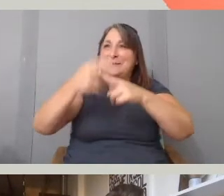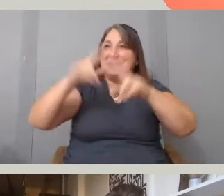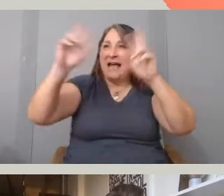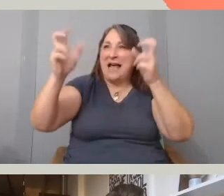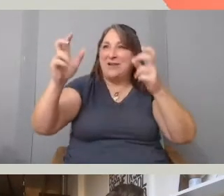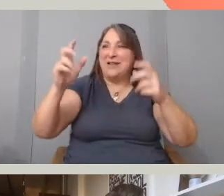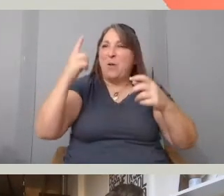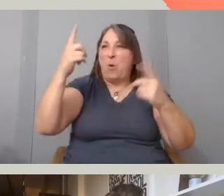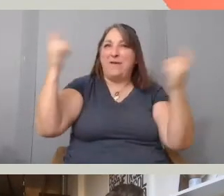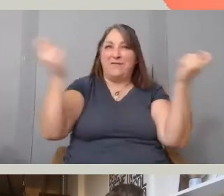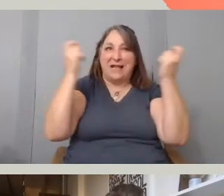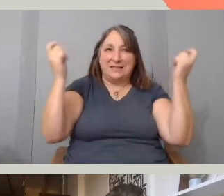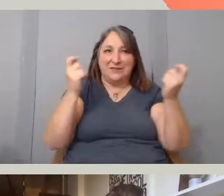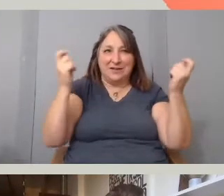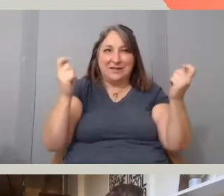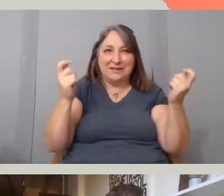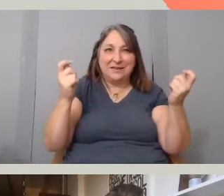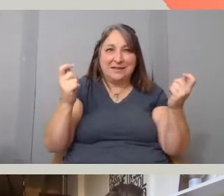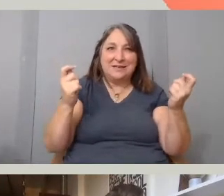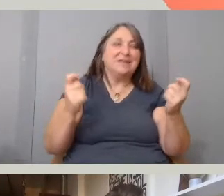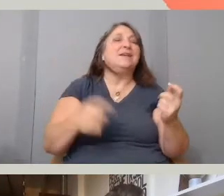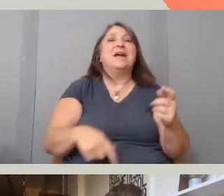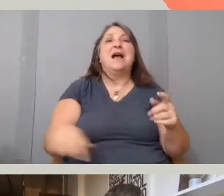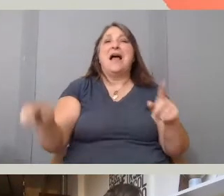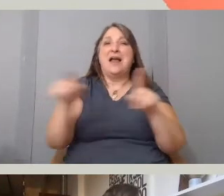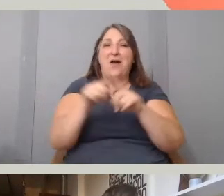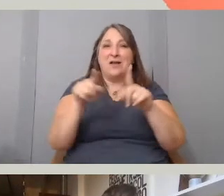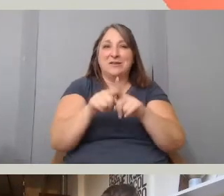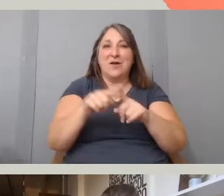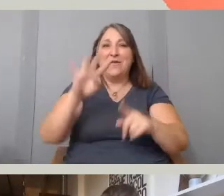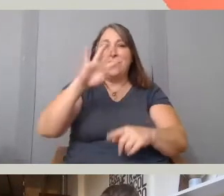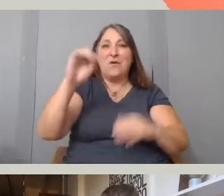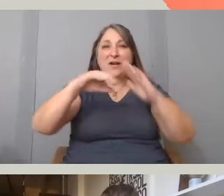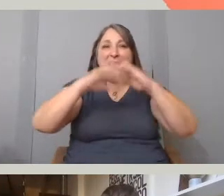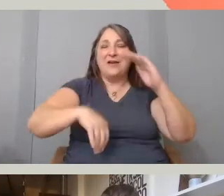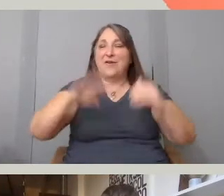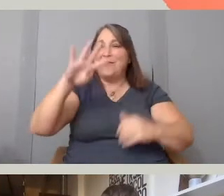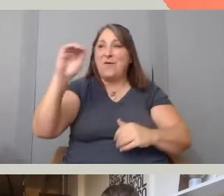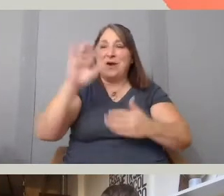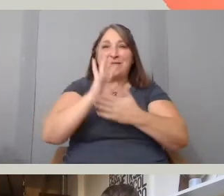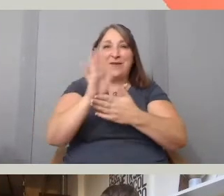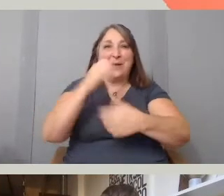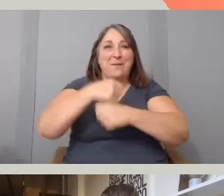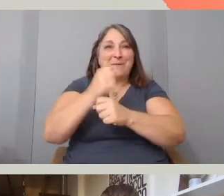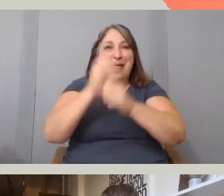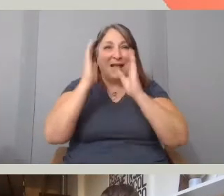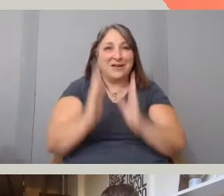Elan was also Docened by NYC's 40 under 40 filmmakers and co-founded the Wassaic Project